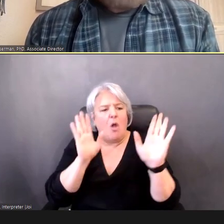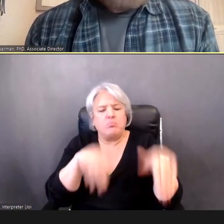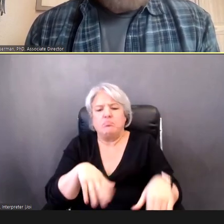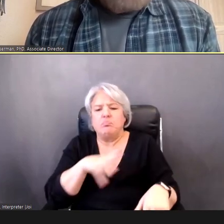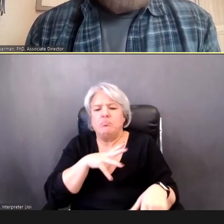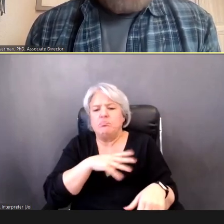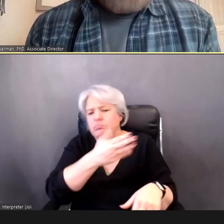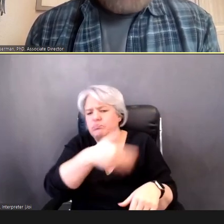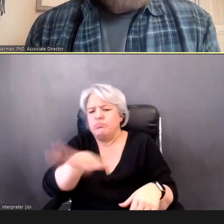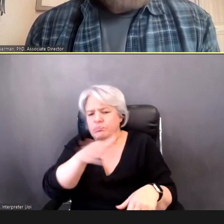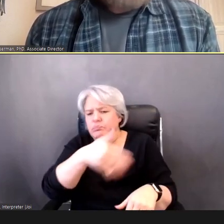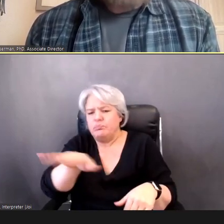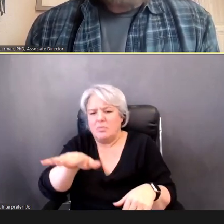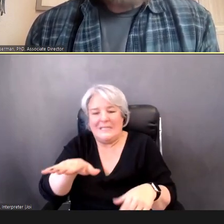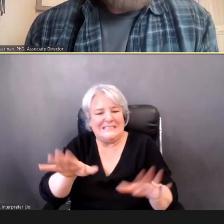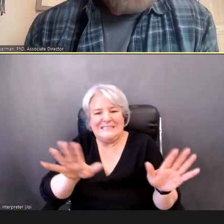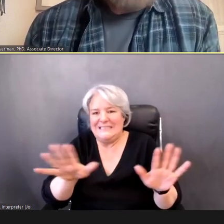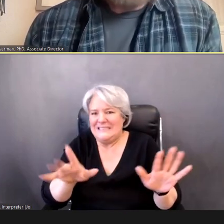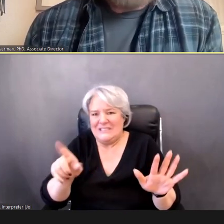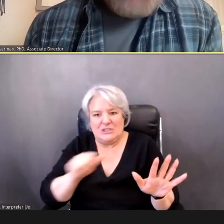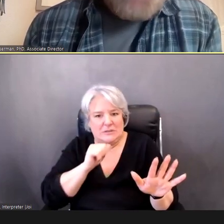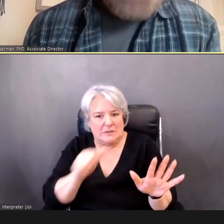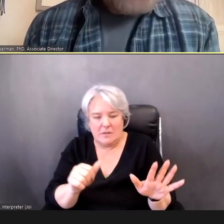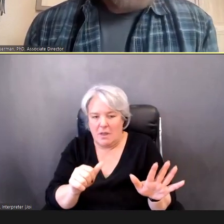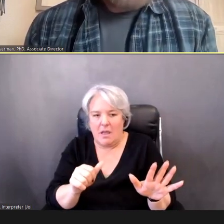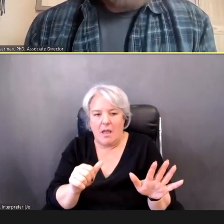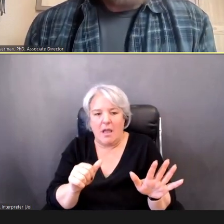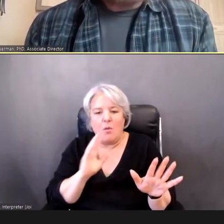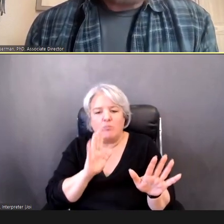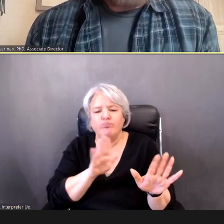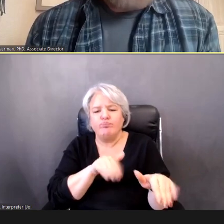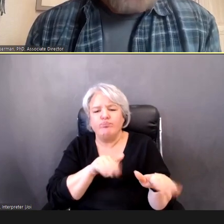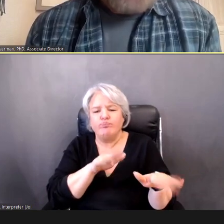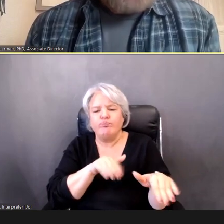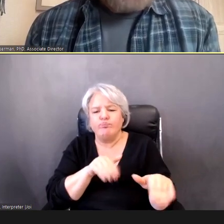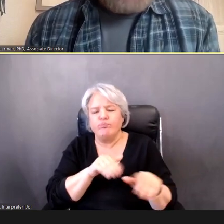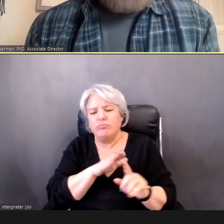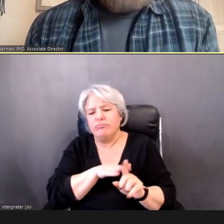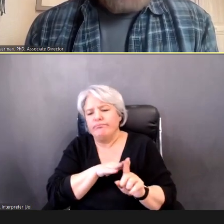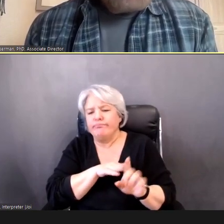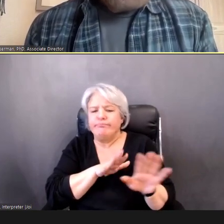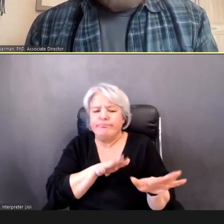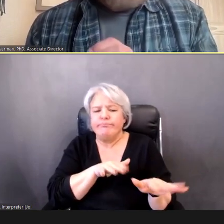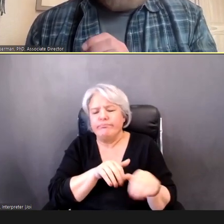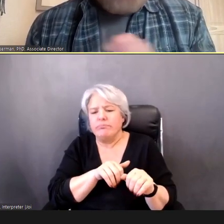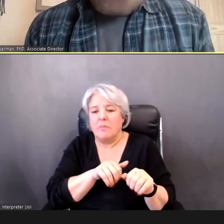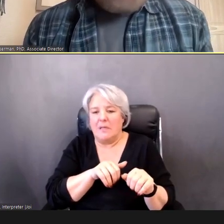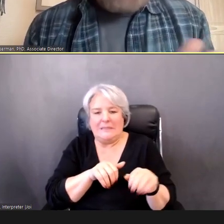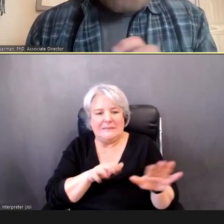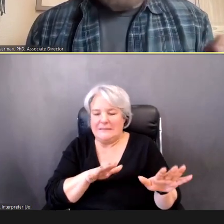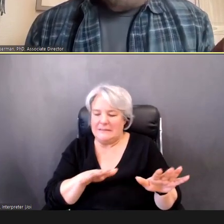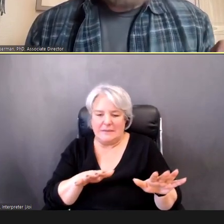generous, we're giving them the benefit of the doubt. We shouldn't ever be giving benefit of the doubt.